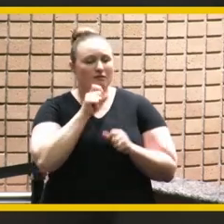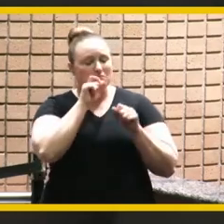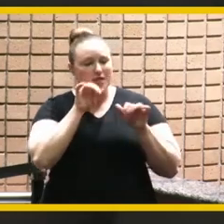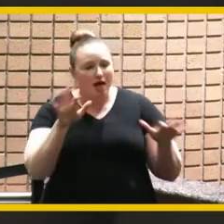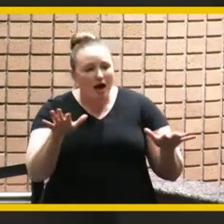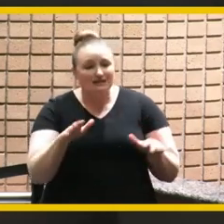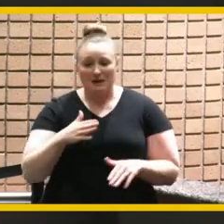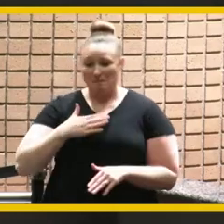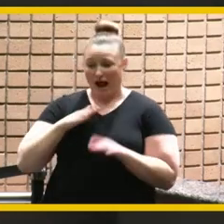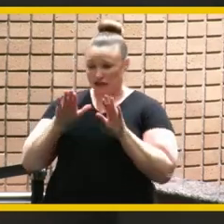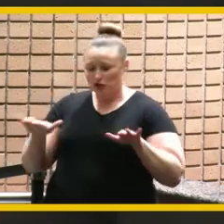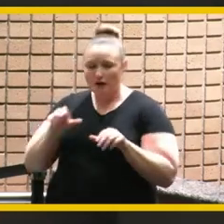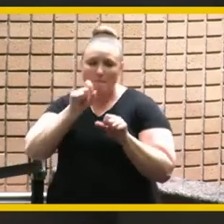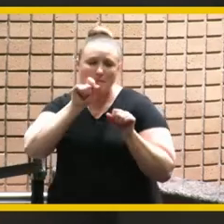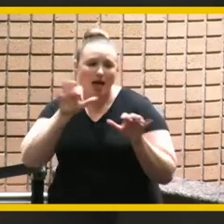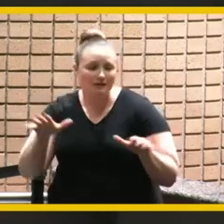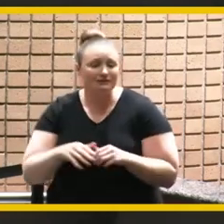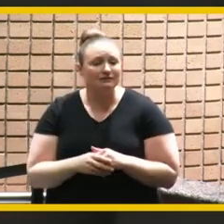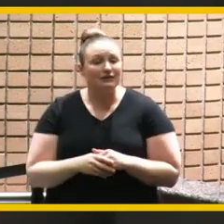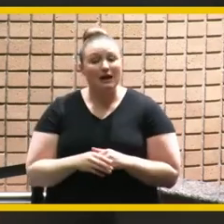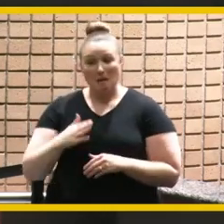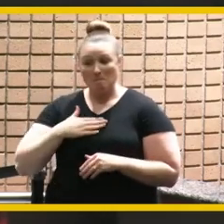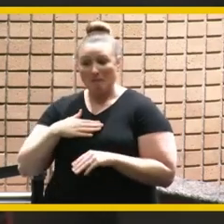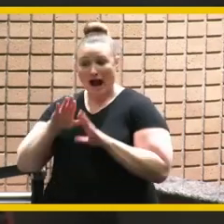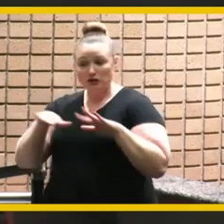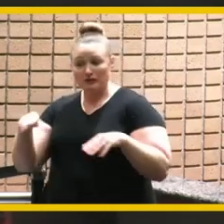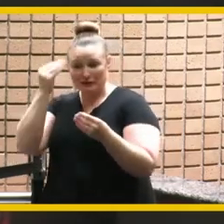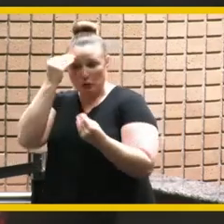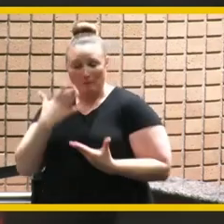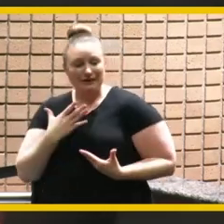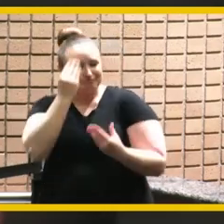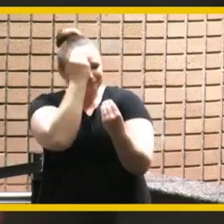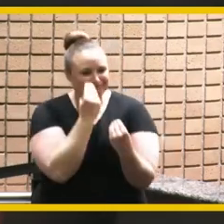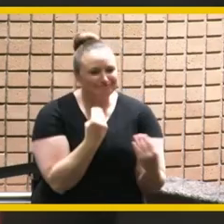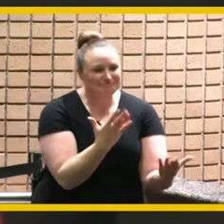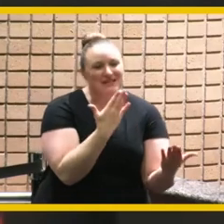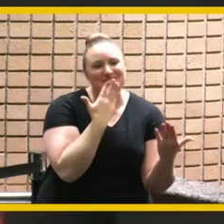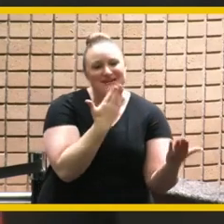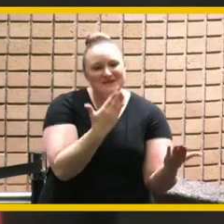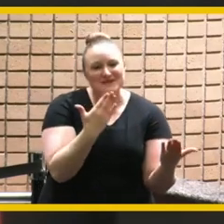beyond blessed they told me to say thank you from them since they can't be here um